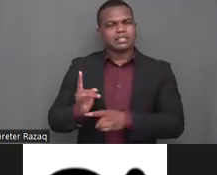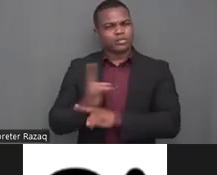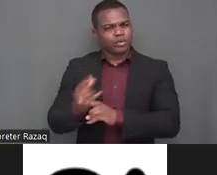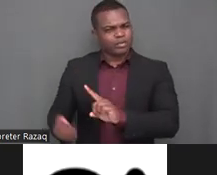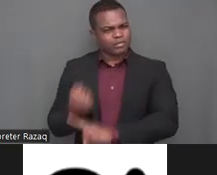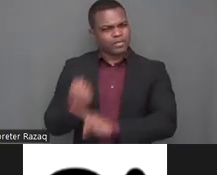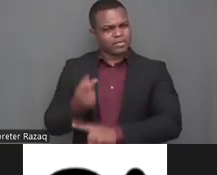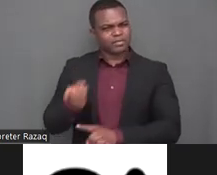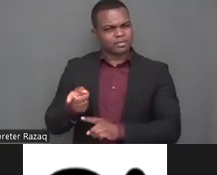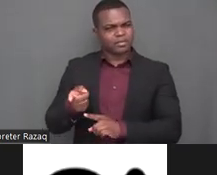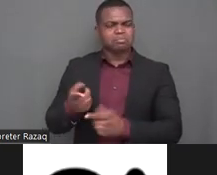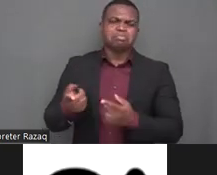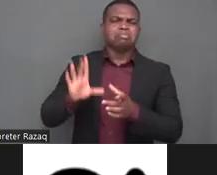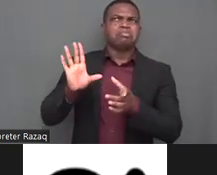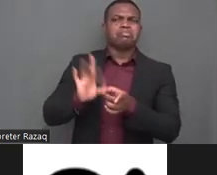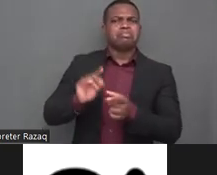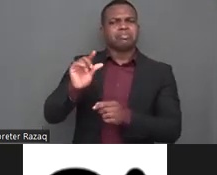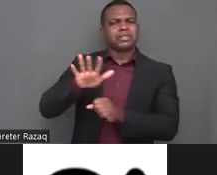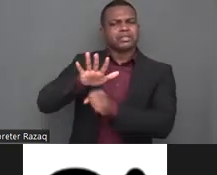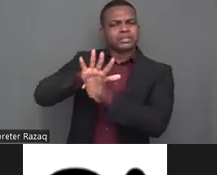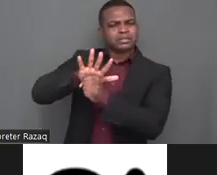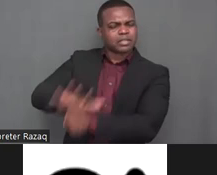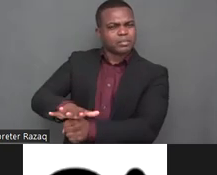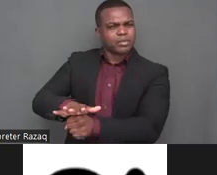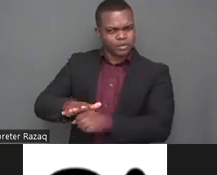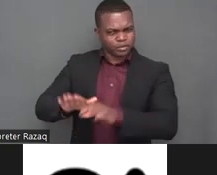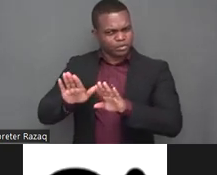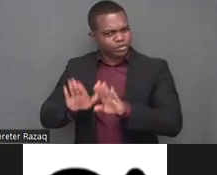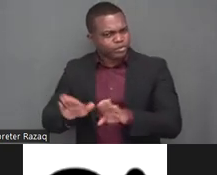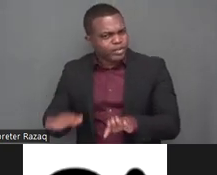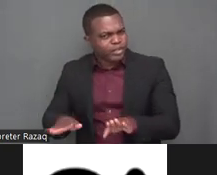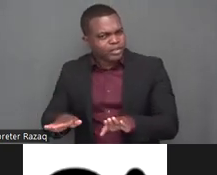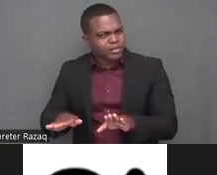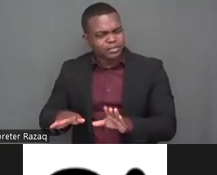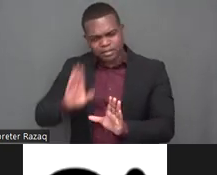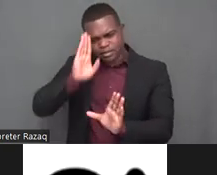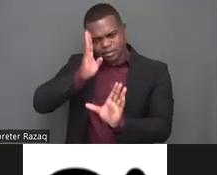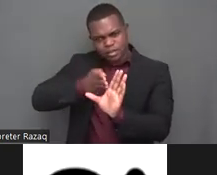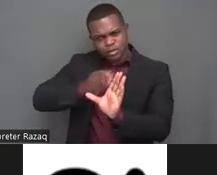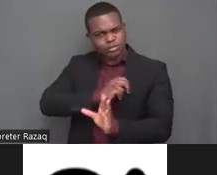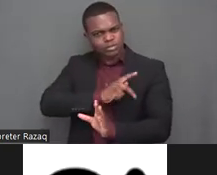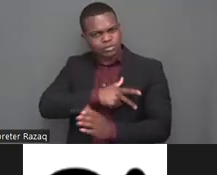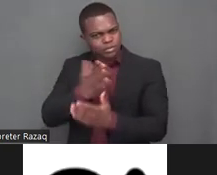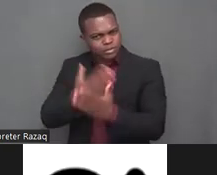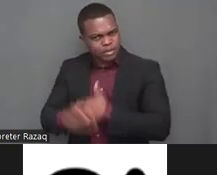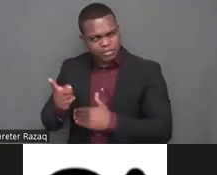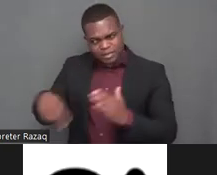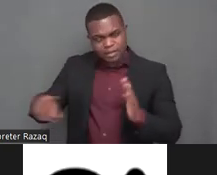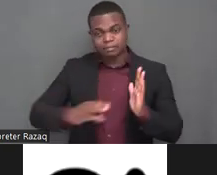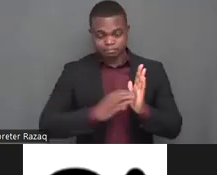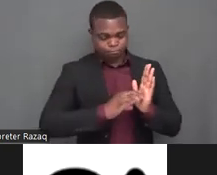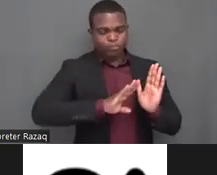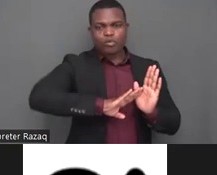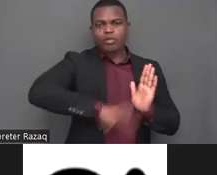with disability by i mean uh from the from the perspective of uh thinking that uh